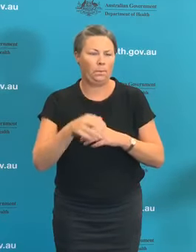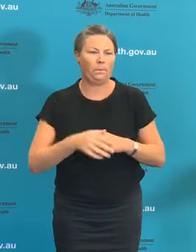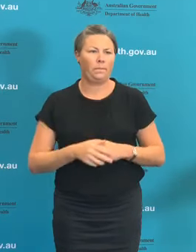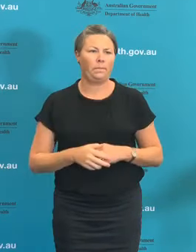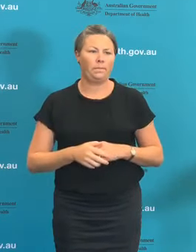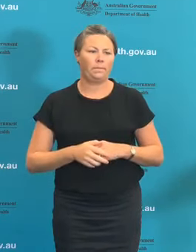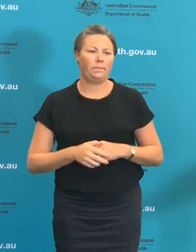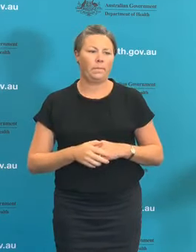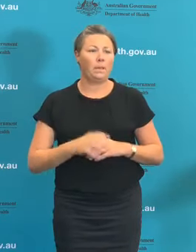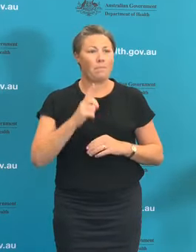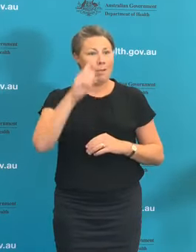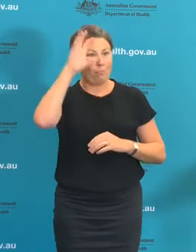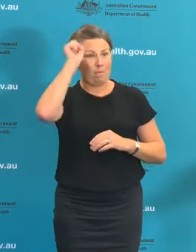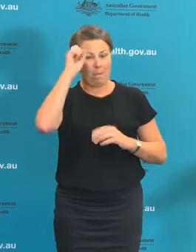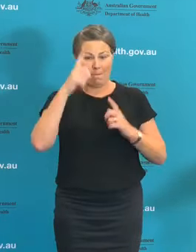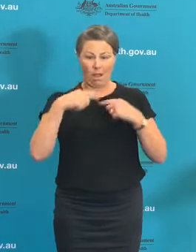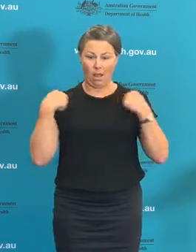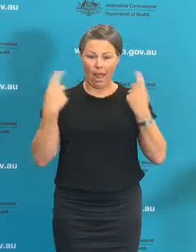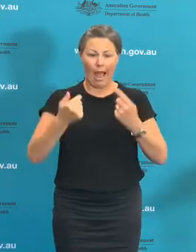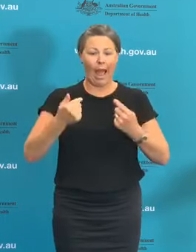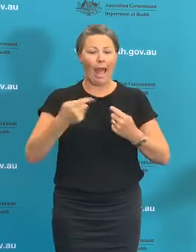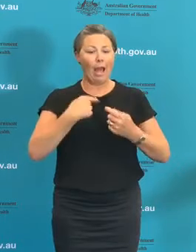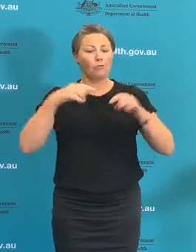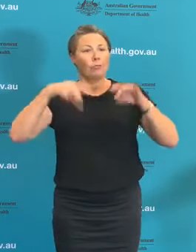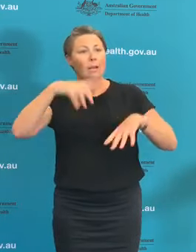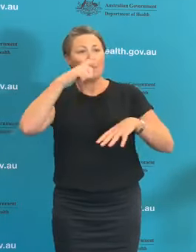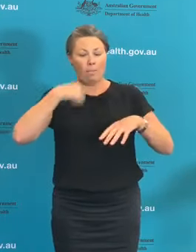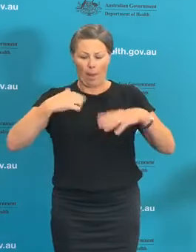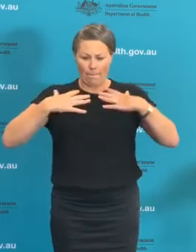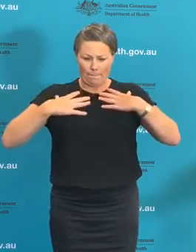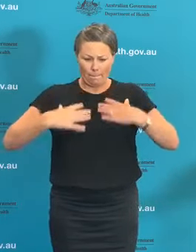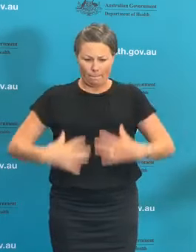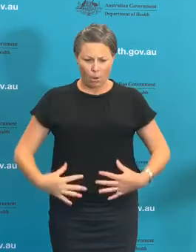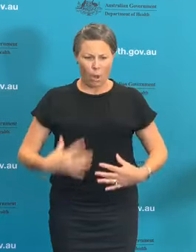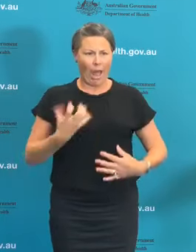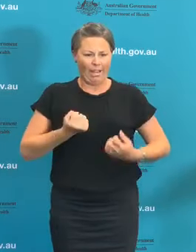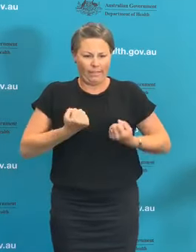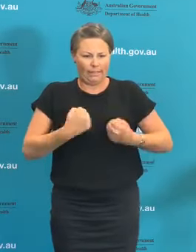non-immune state of our population and the possibility as we have seen in